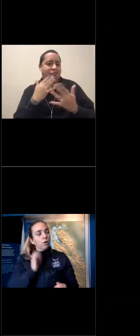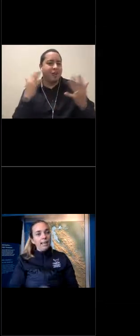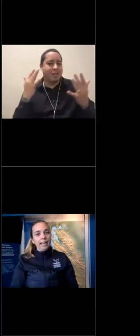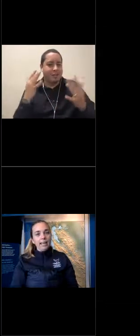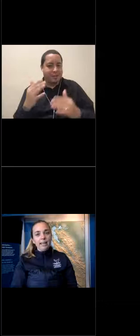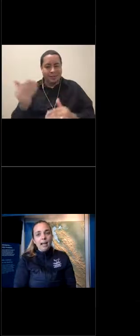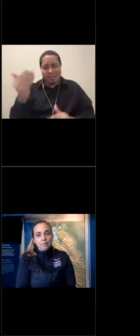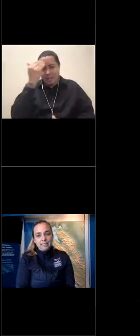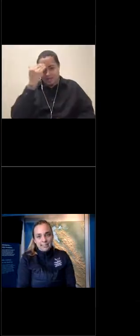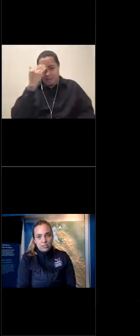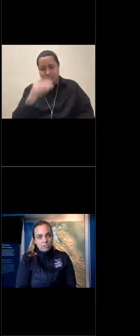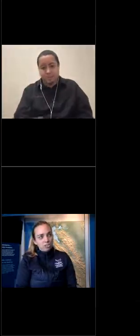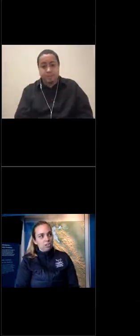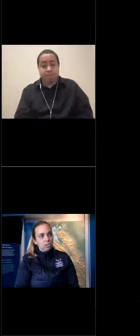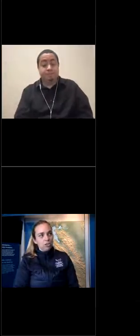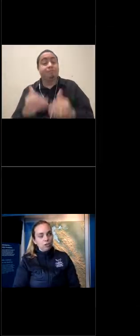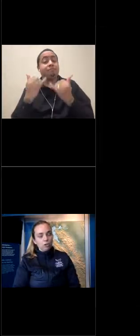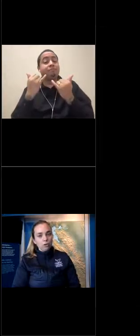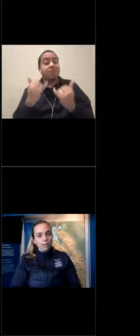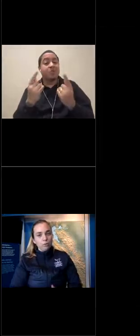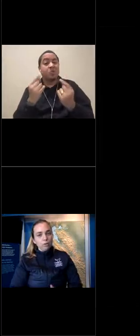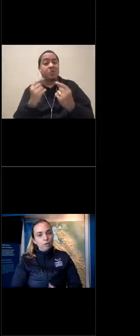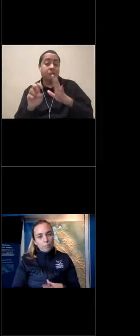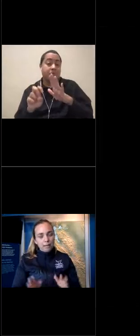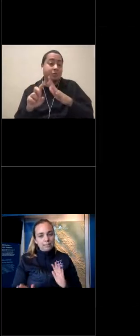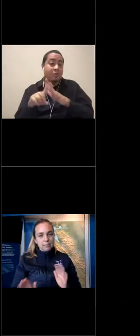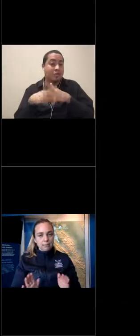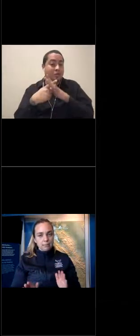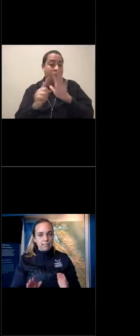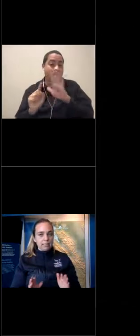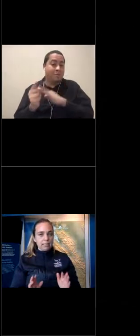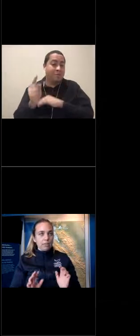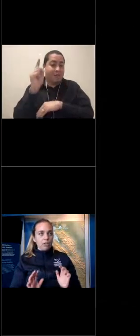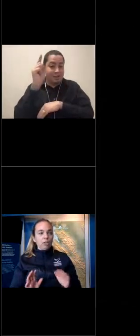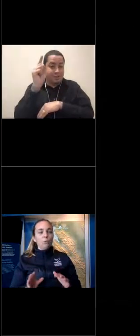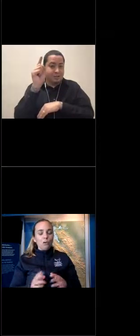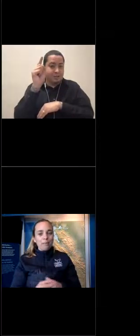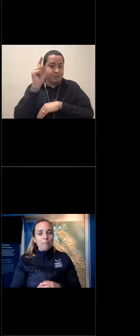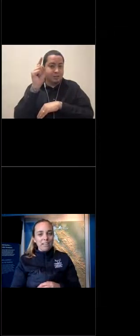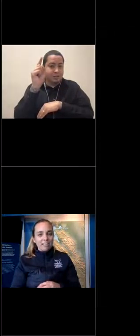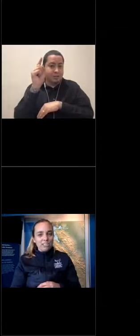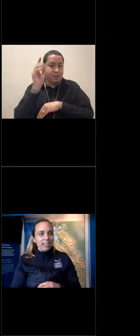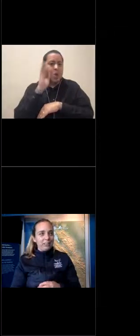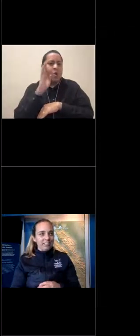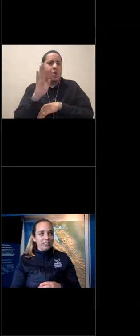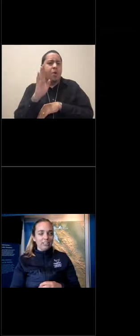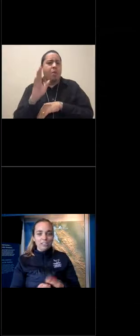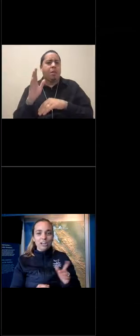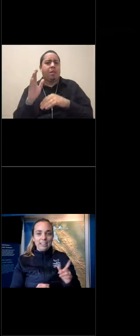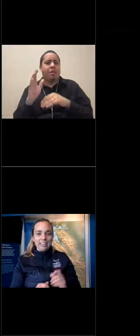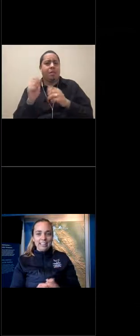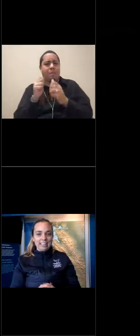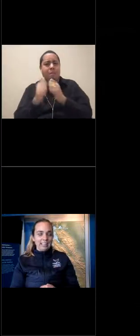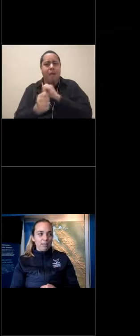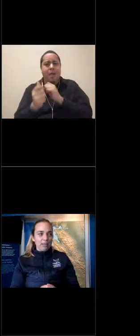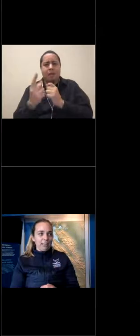We're going to head upstairs to start our tour. And we're going to go past some exhibits that we'll come by and check out later. So you're going to get a sneak peek